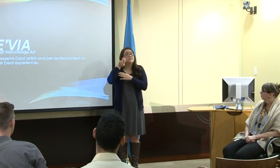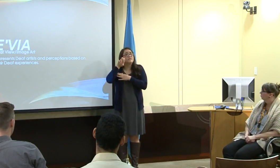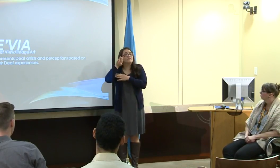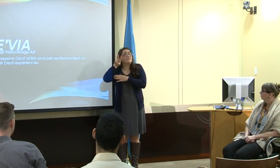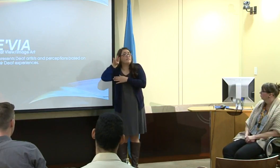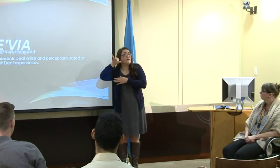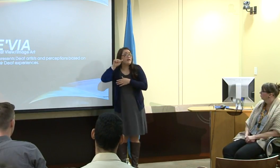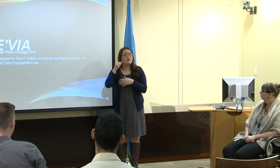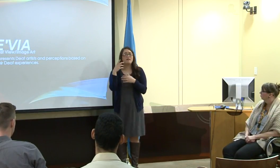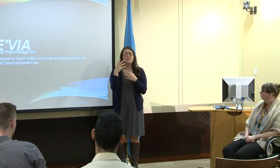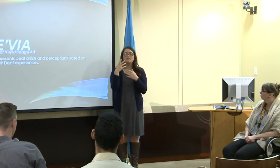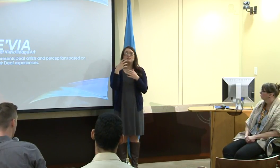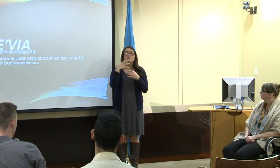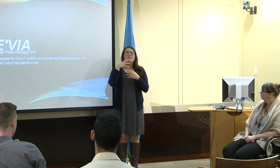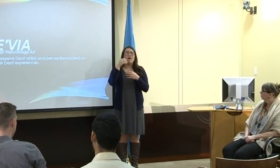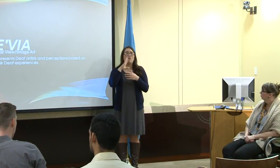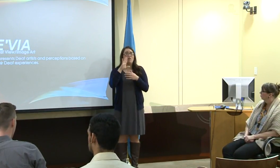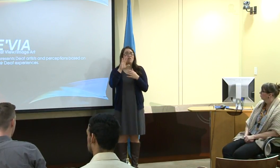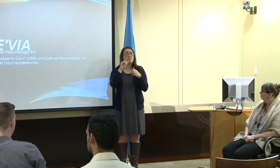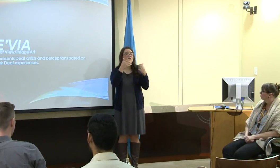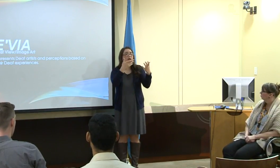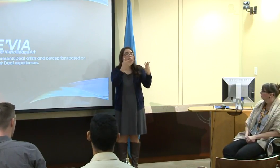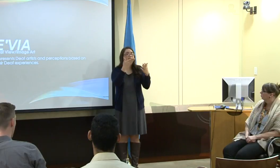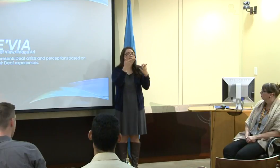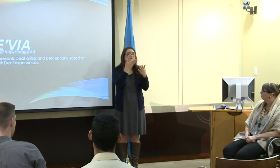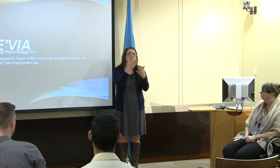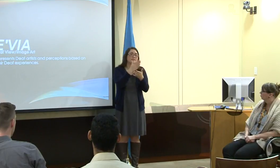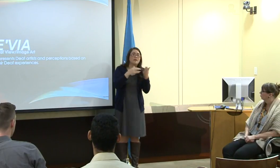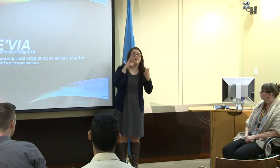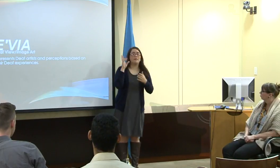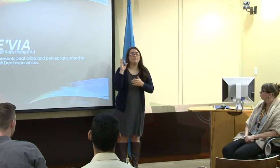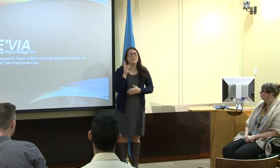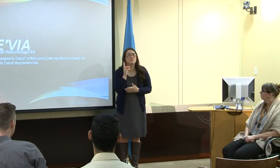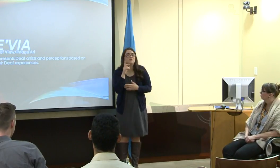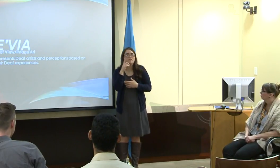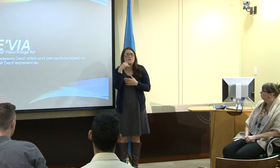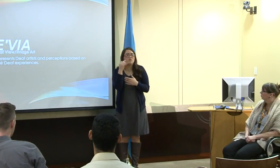to in-depth explain about De'VIA and what it is.